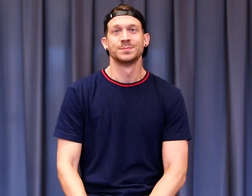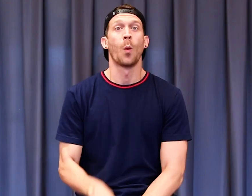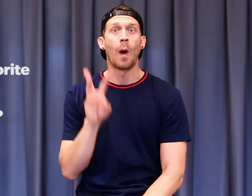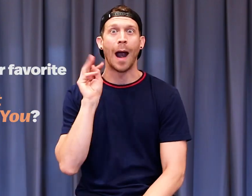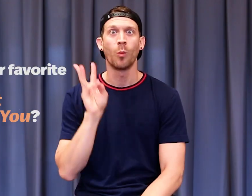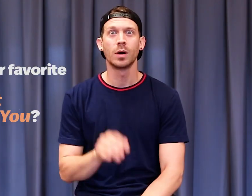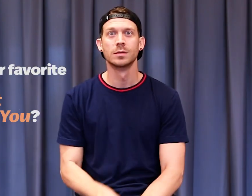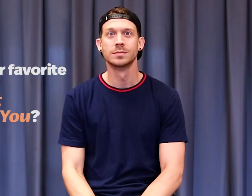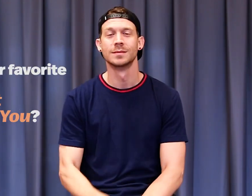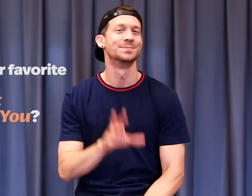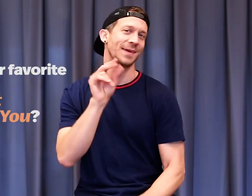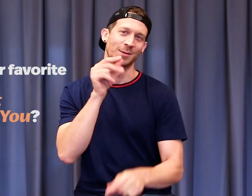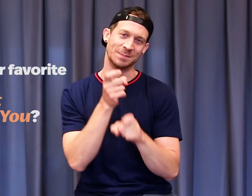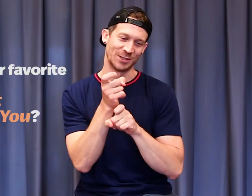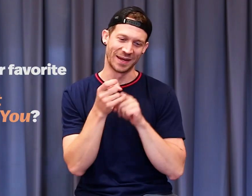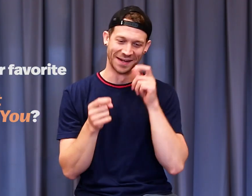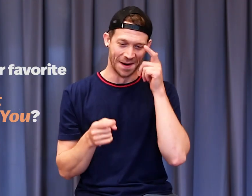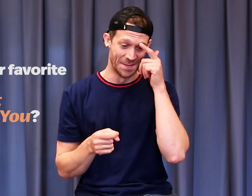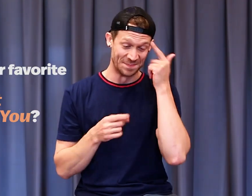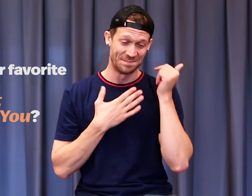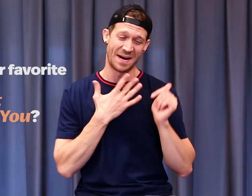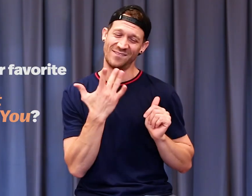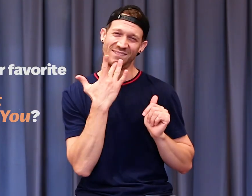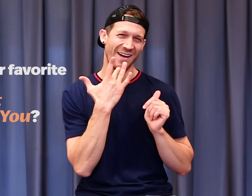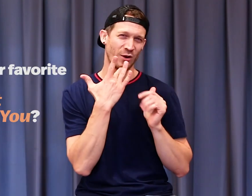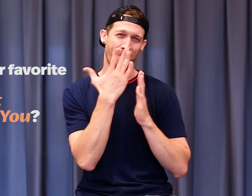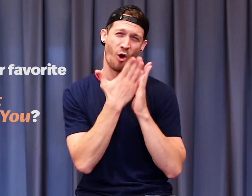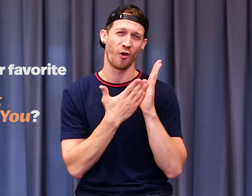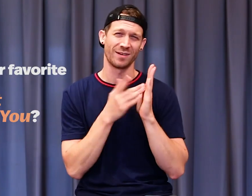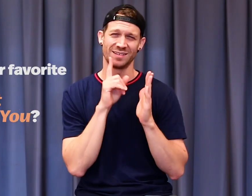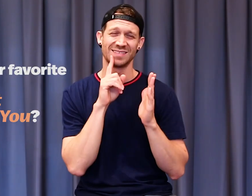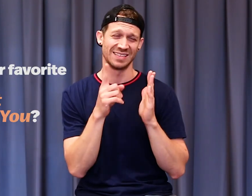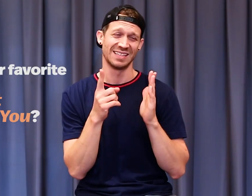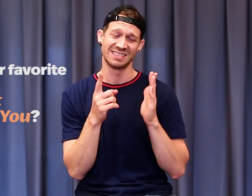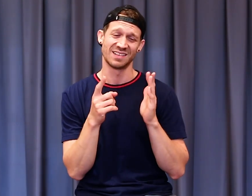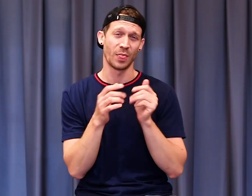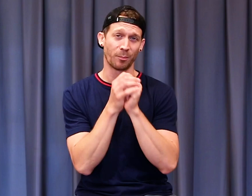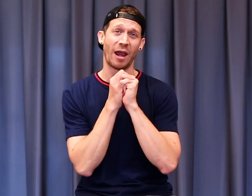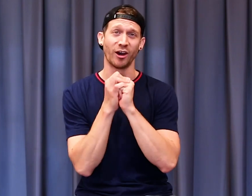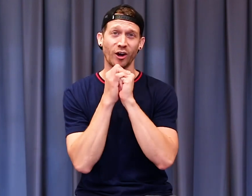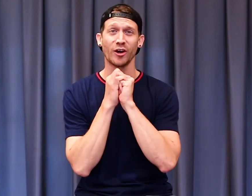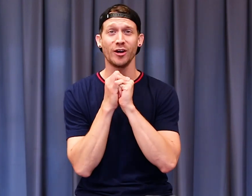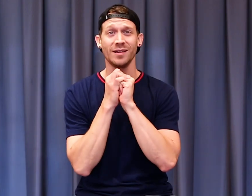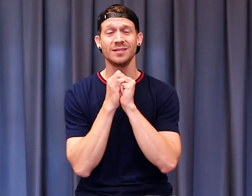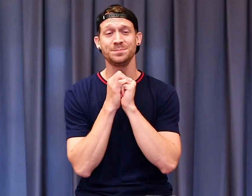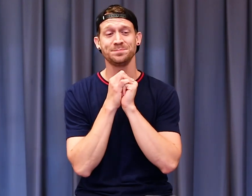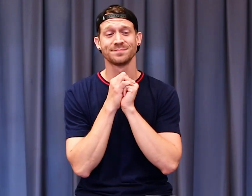Wow! No, I'm joking. My favorite part is the prayer.